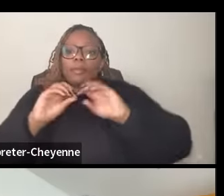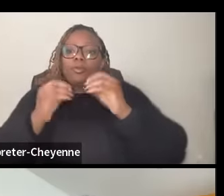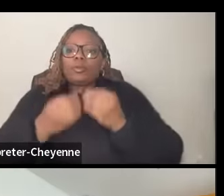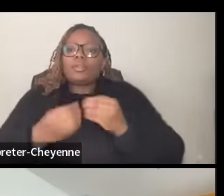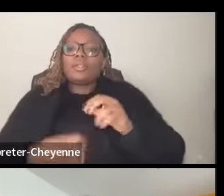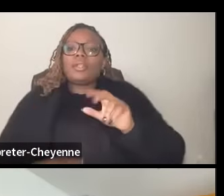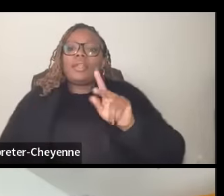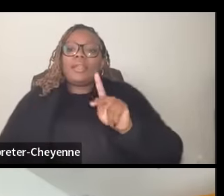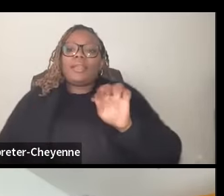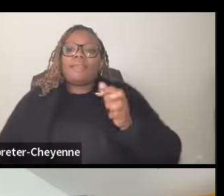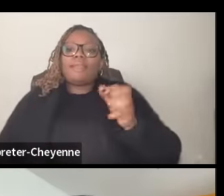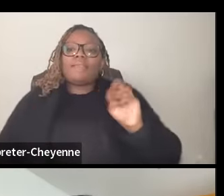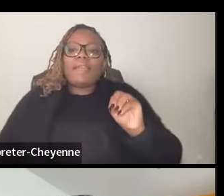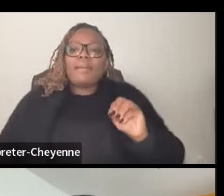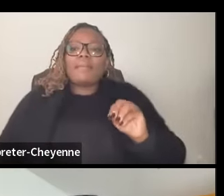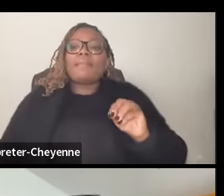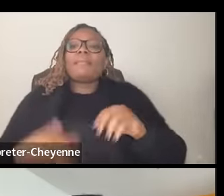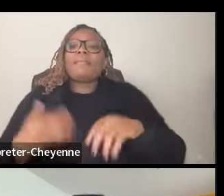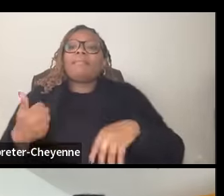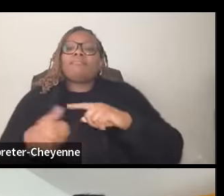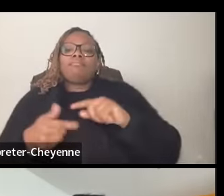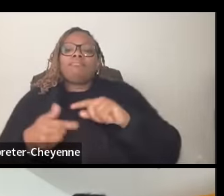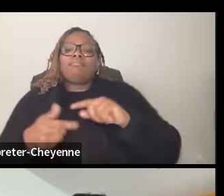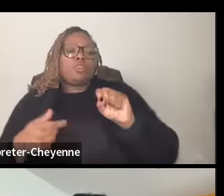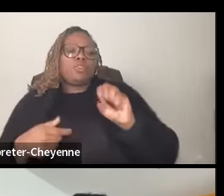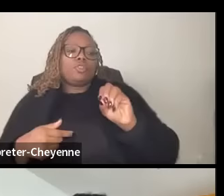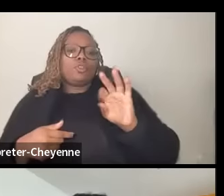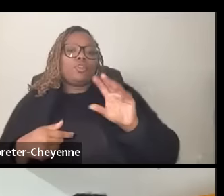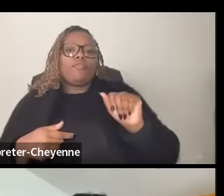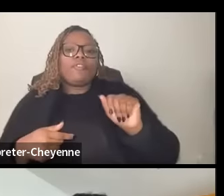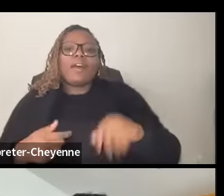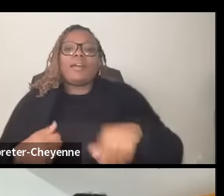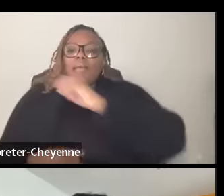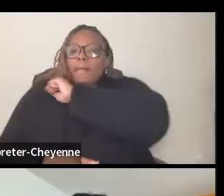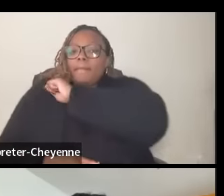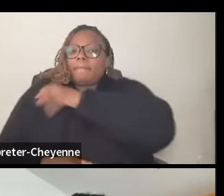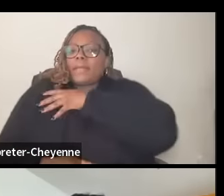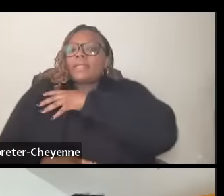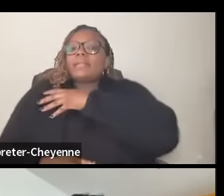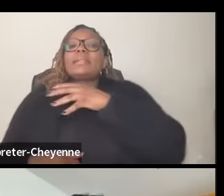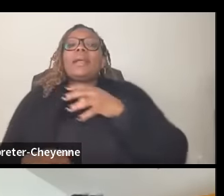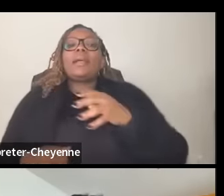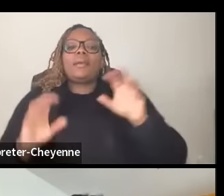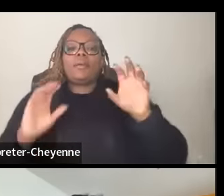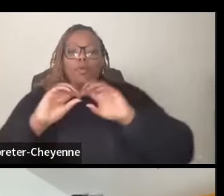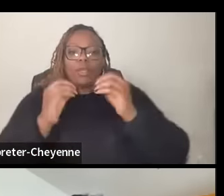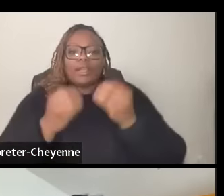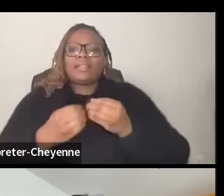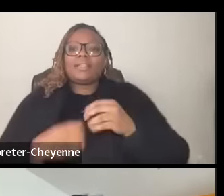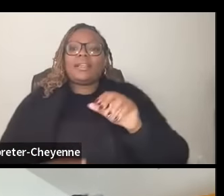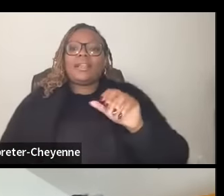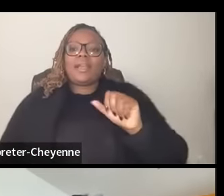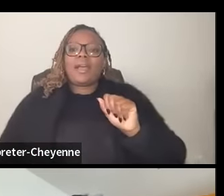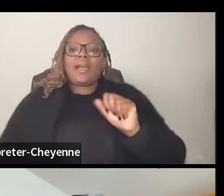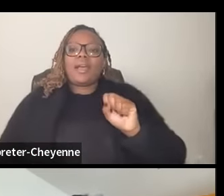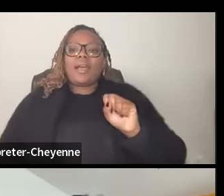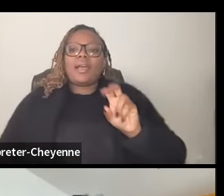and Fa and soofa uh you know in Palestine the um organizers in aswat who we brought to the National